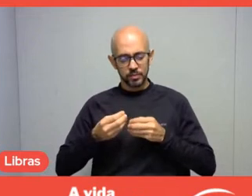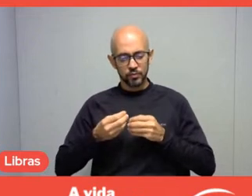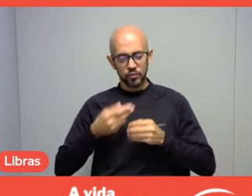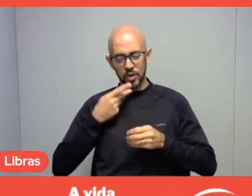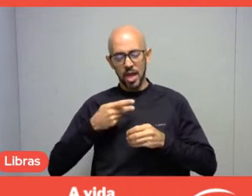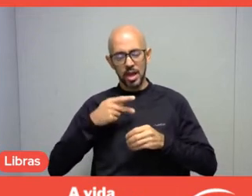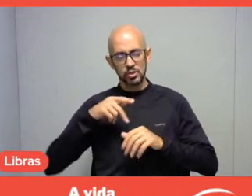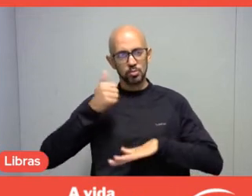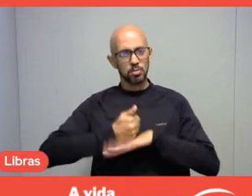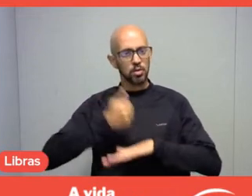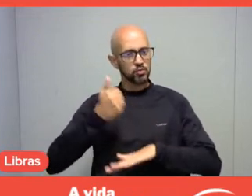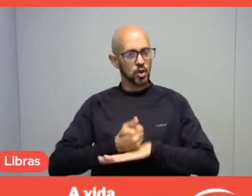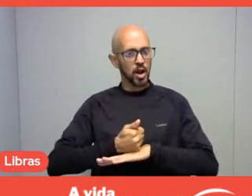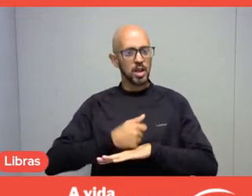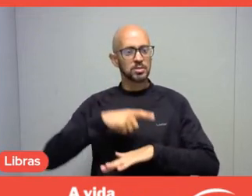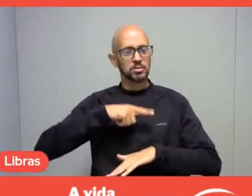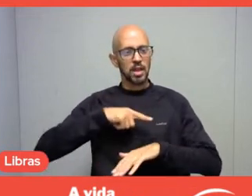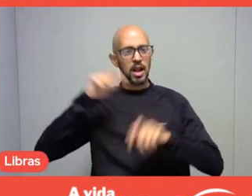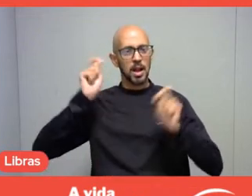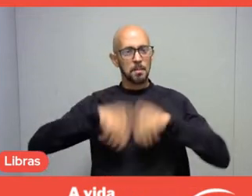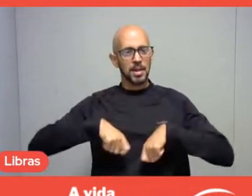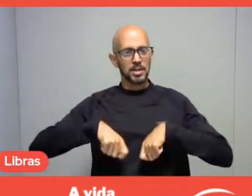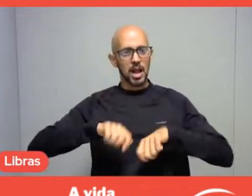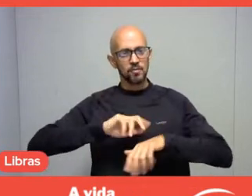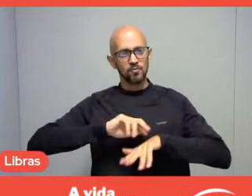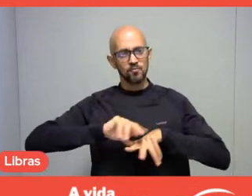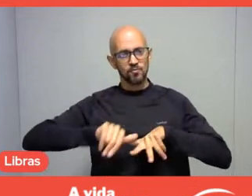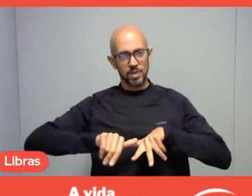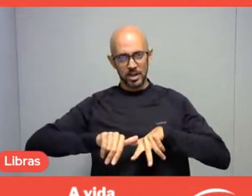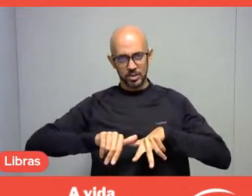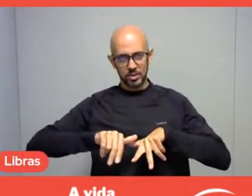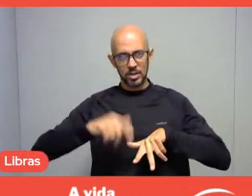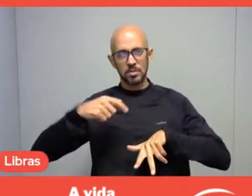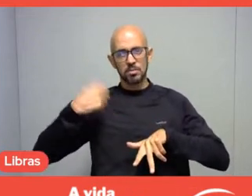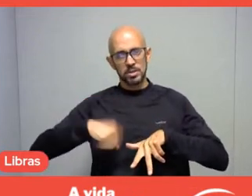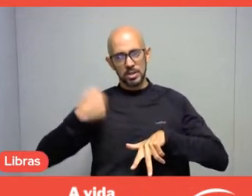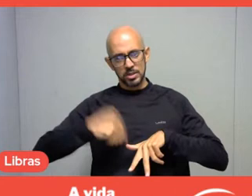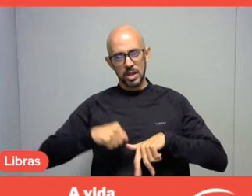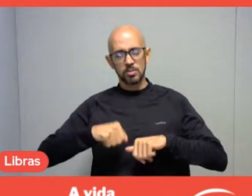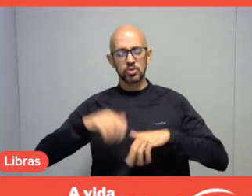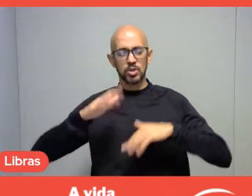Like it or not, we have to be multispecialists and not generalists.